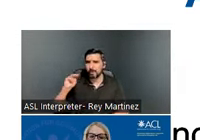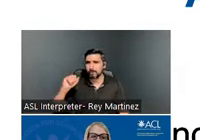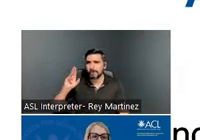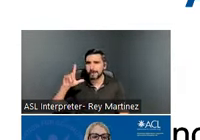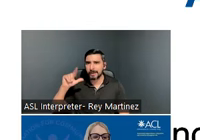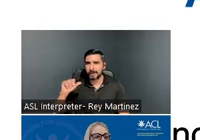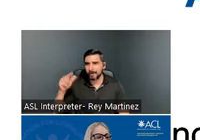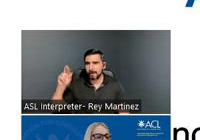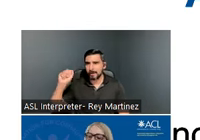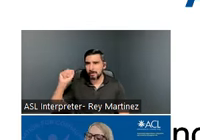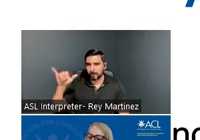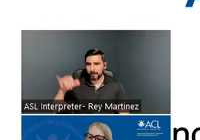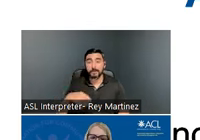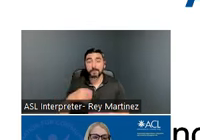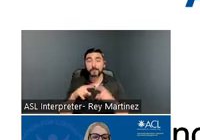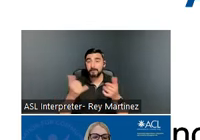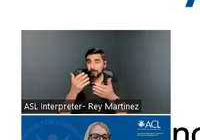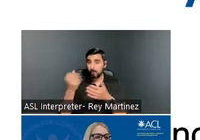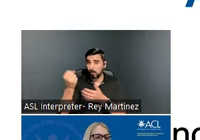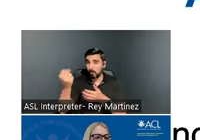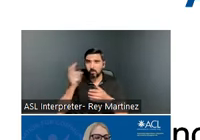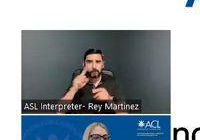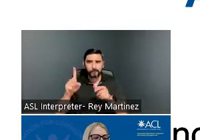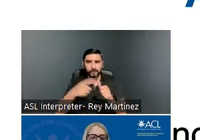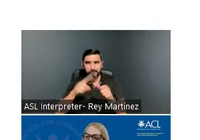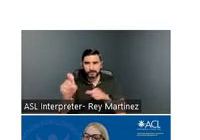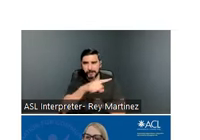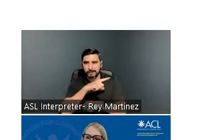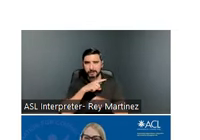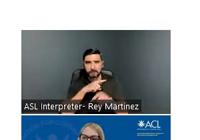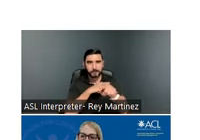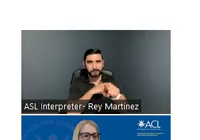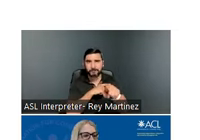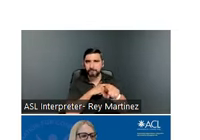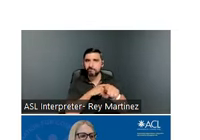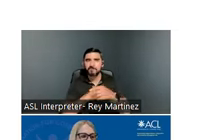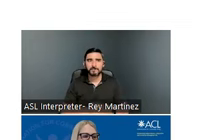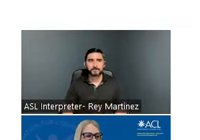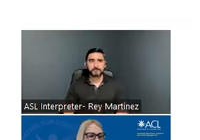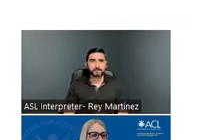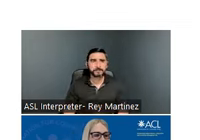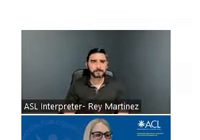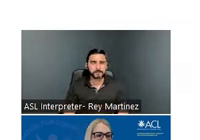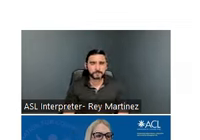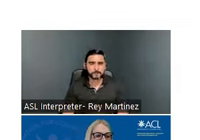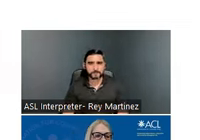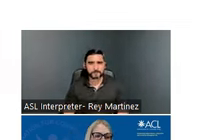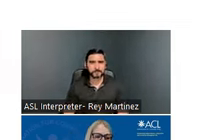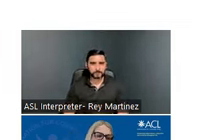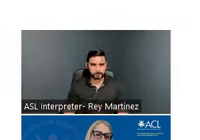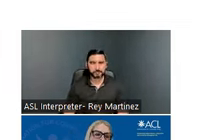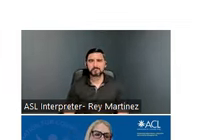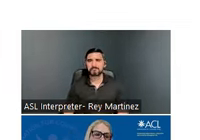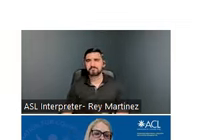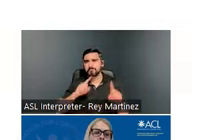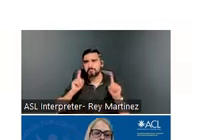question. If we can go to the next slide. Please place in the chat your answer to this question: